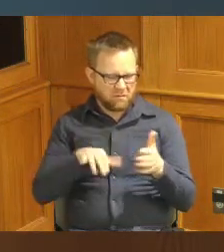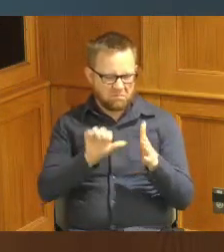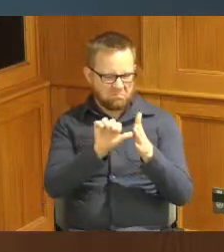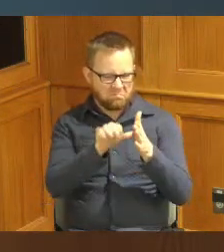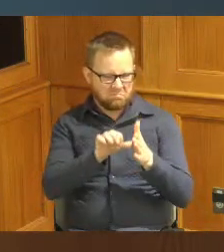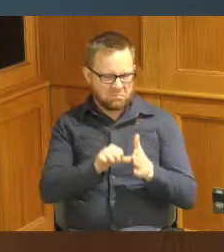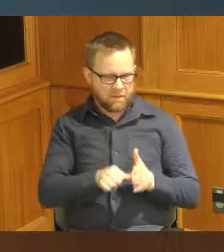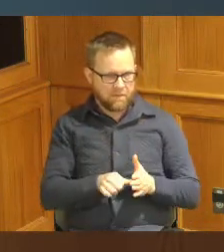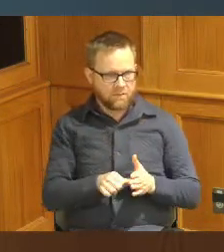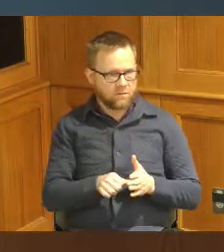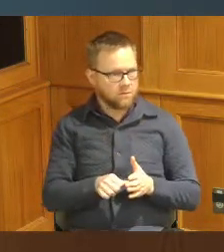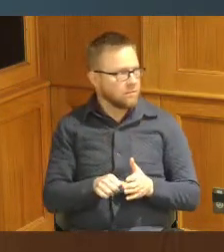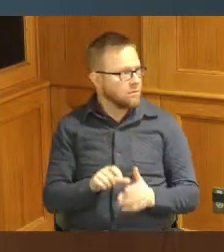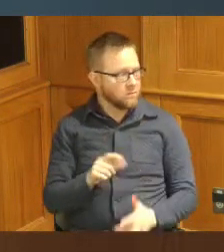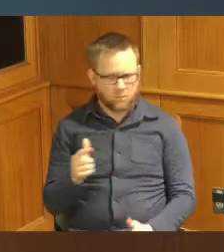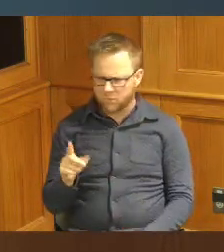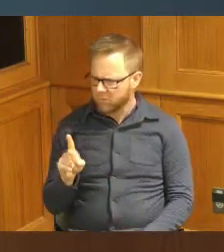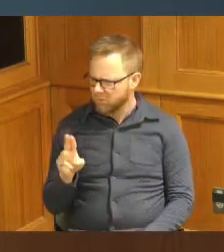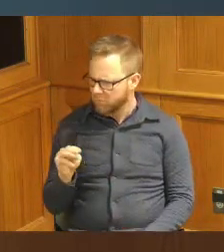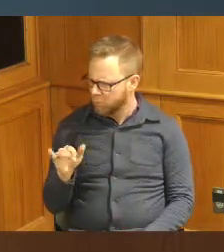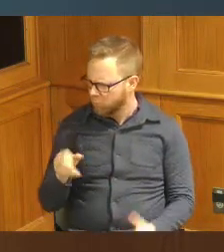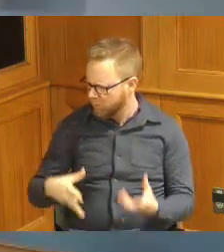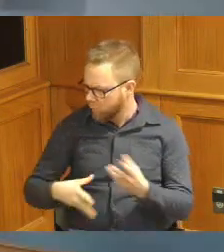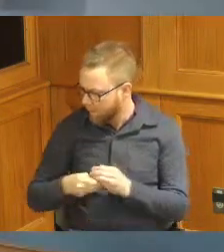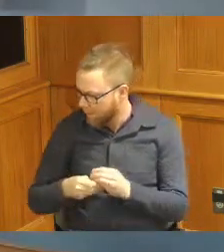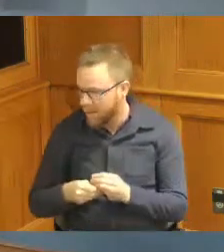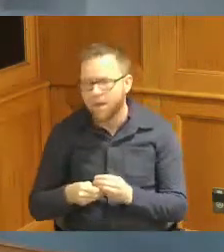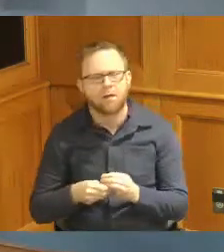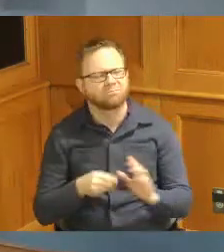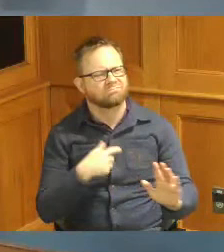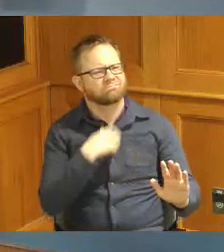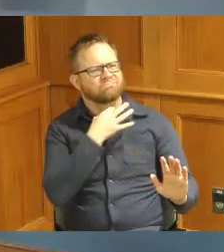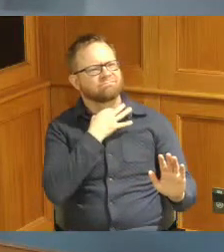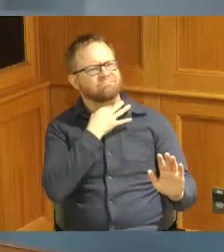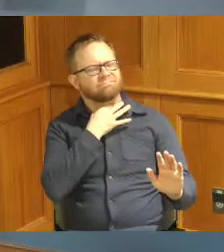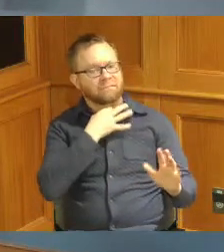Commissioner Dumas we had something you want to ask Madam chair I was wondering if I could add one